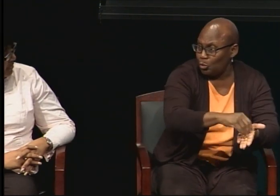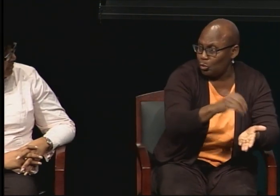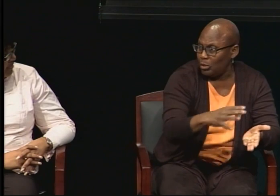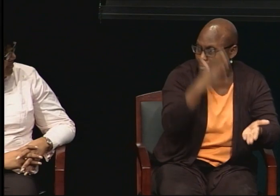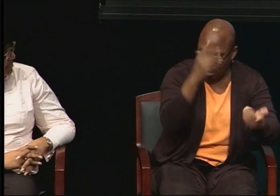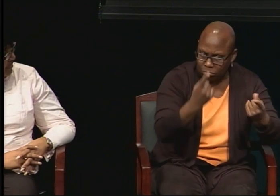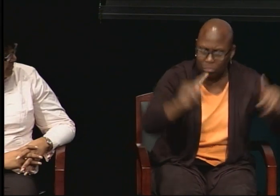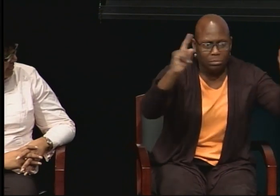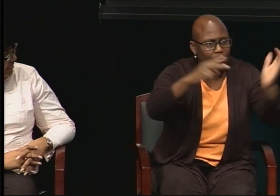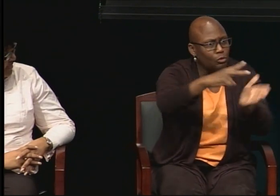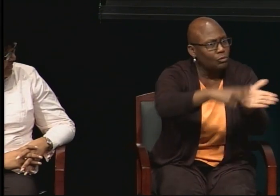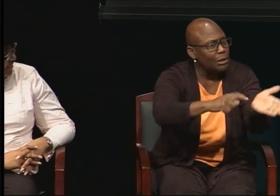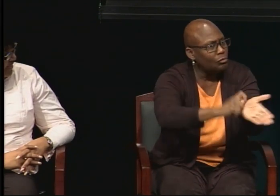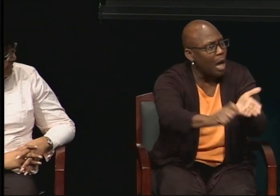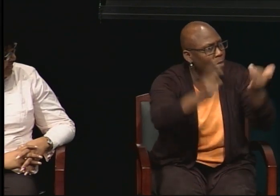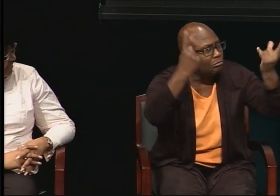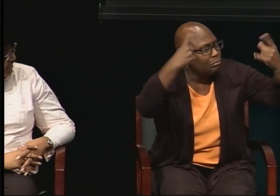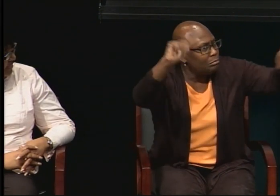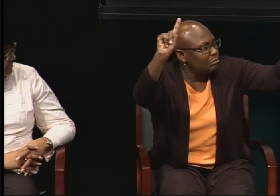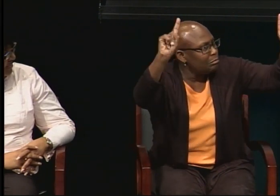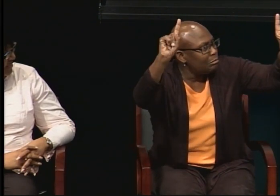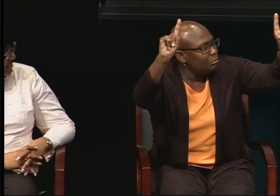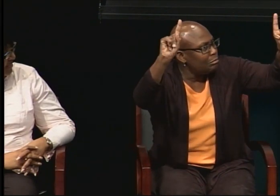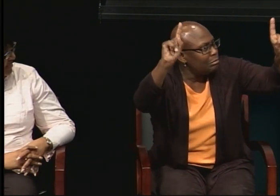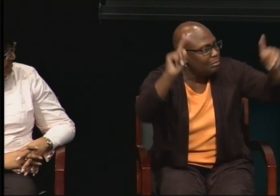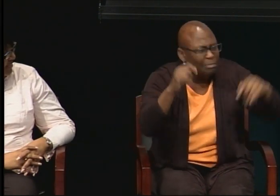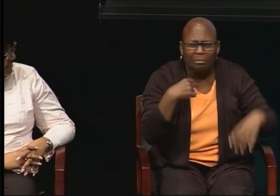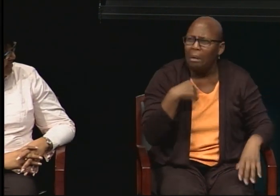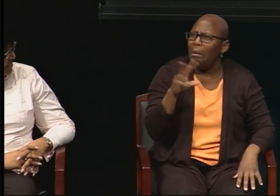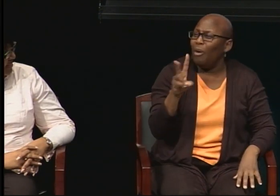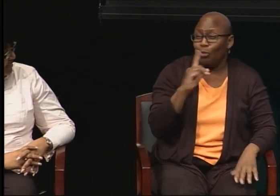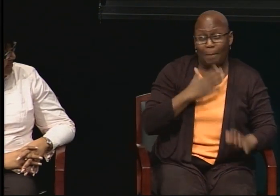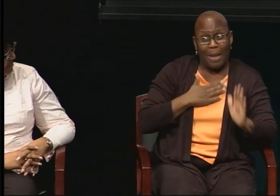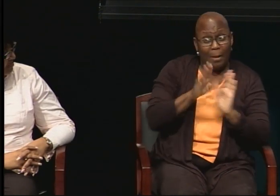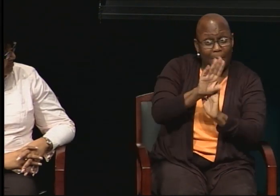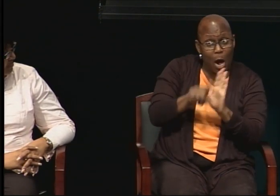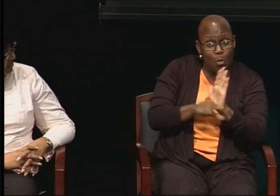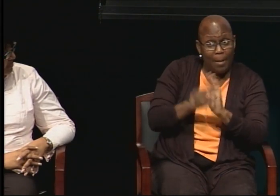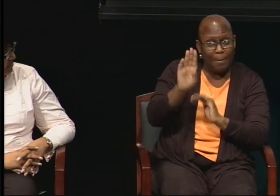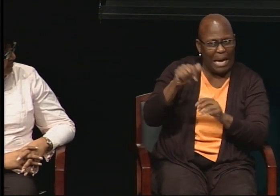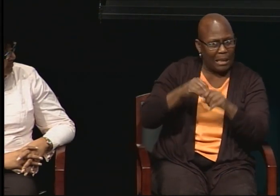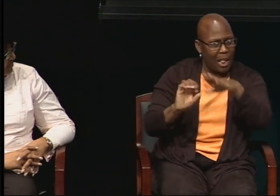in teaching reading and writing to my students. Now, my background is in elementary education.